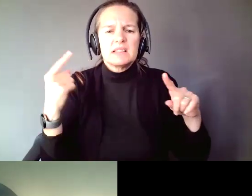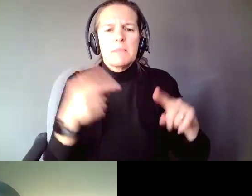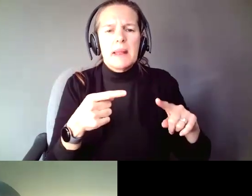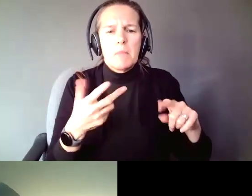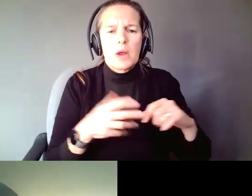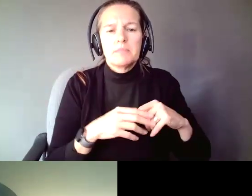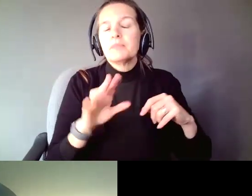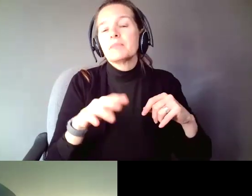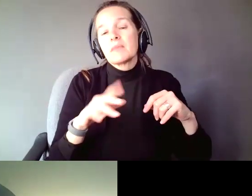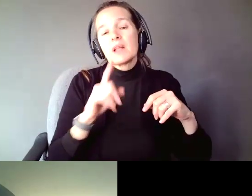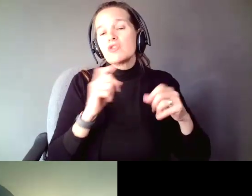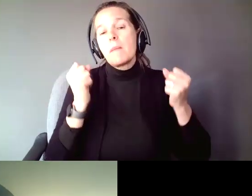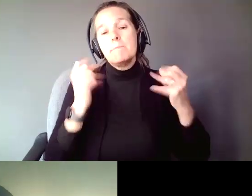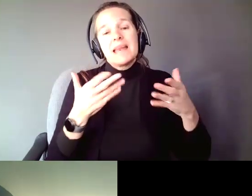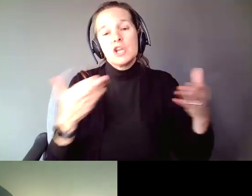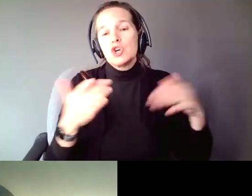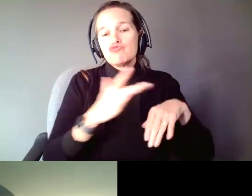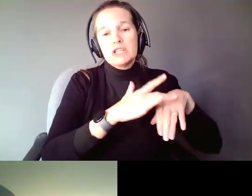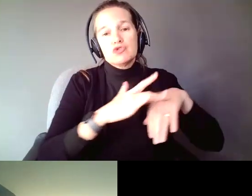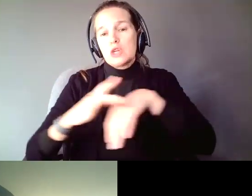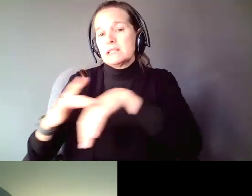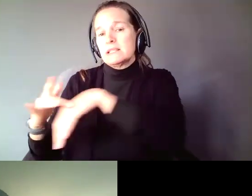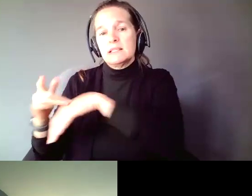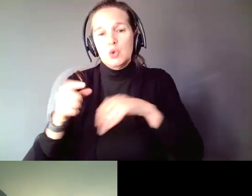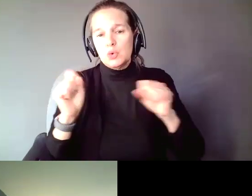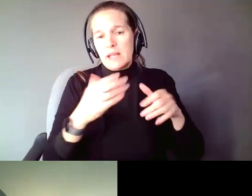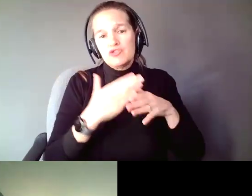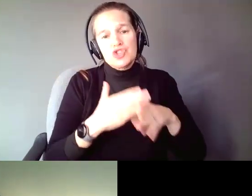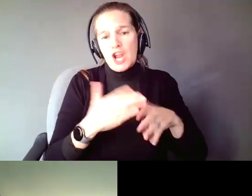There are lots of good resources out there you can share. And, again,